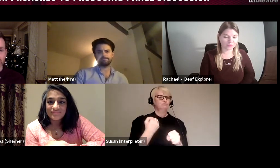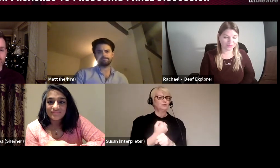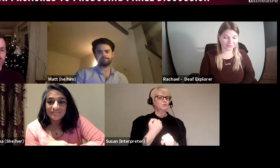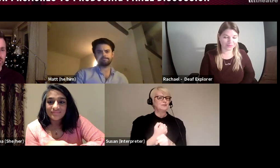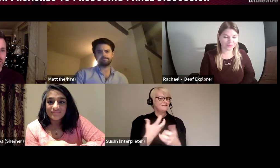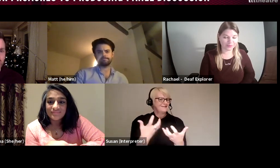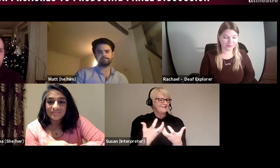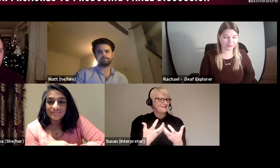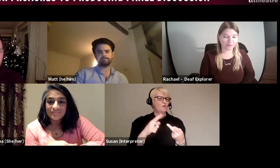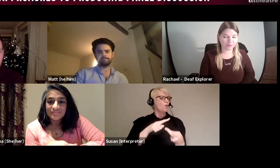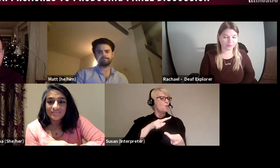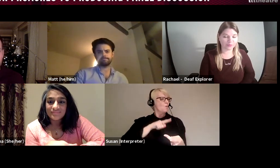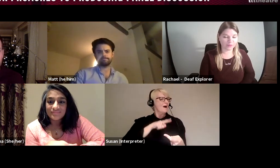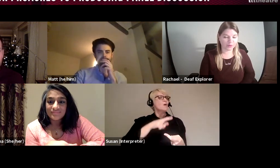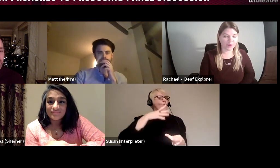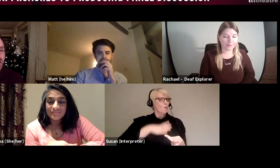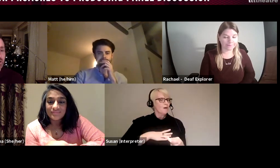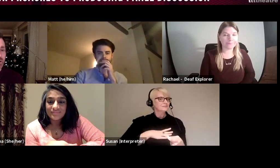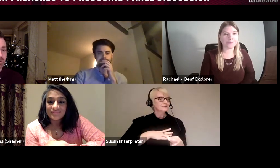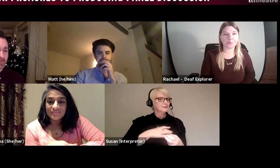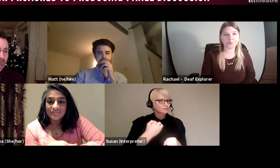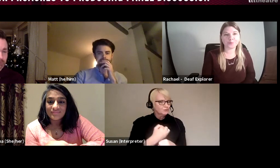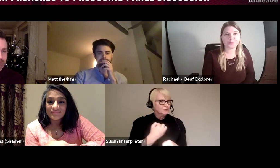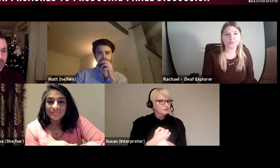a producer, and who inspires you. DEEPA: